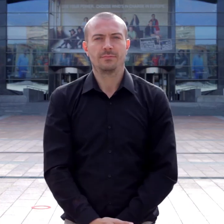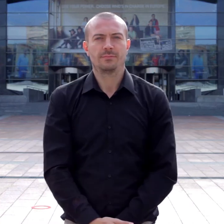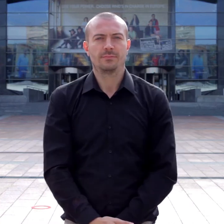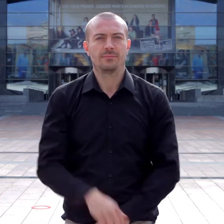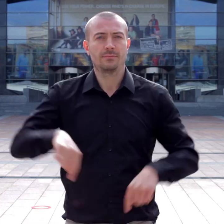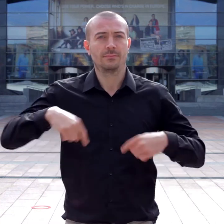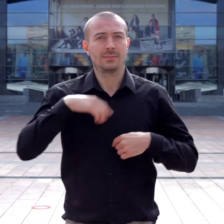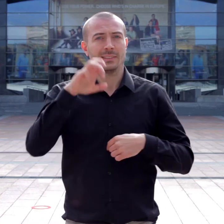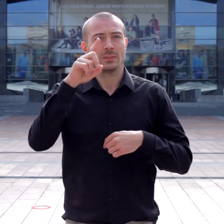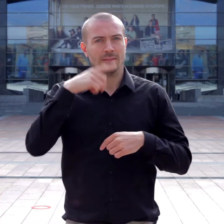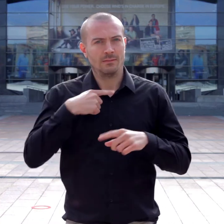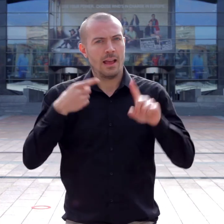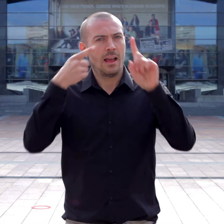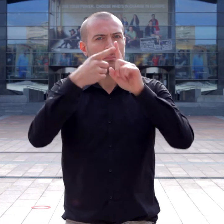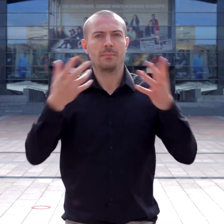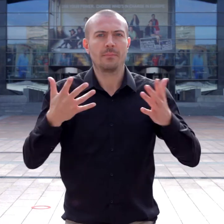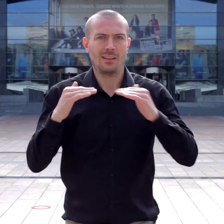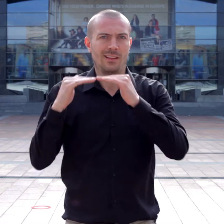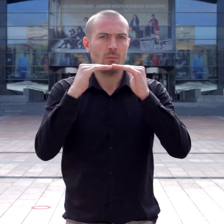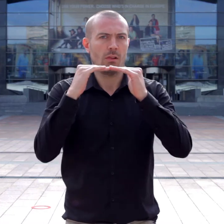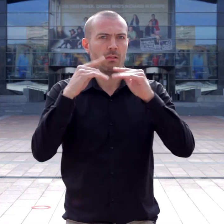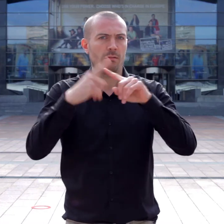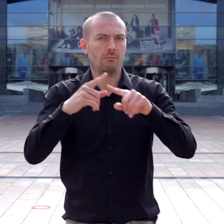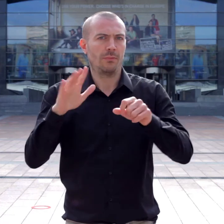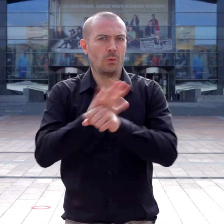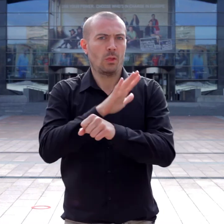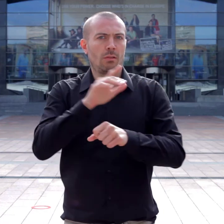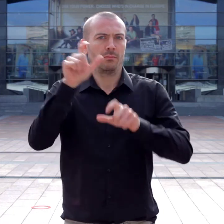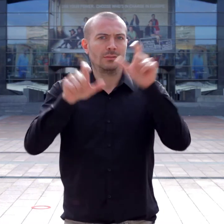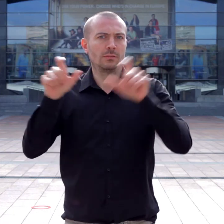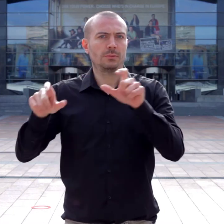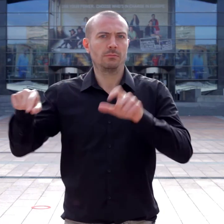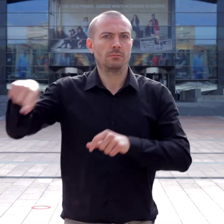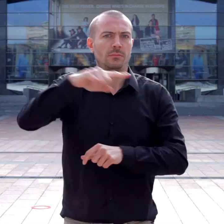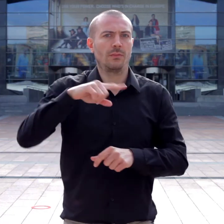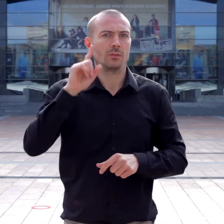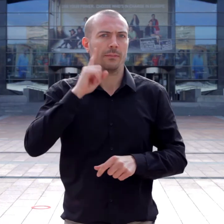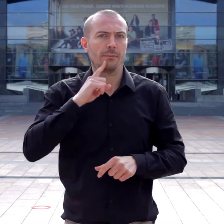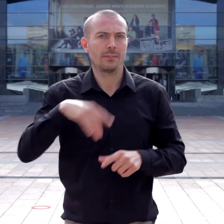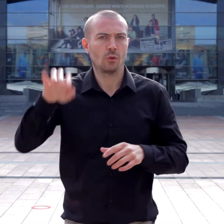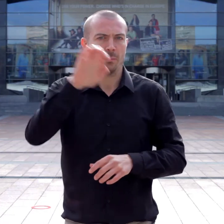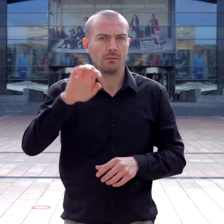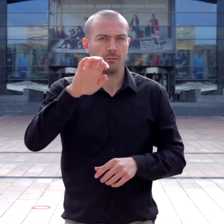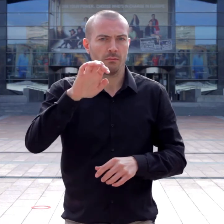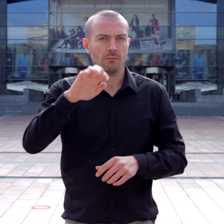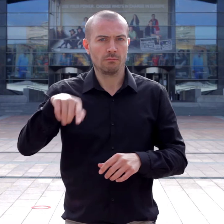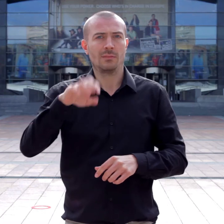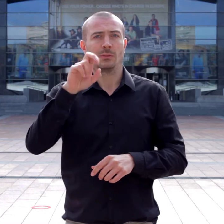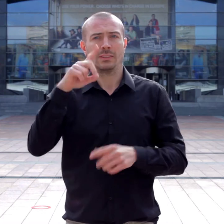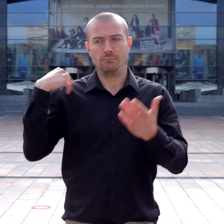It is EUD’s main aim to achieve full and equal citizenship for all deaf citizens in Europe.